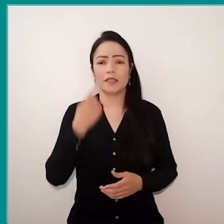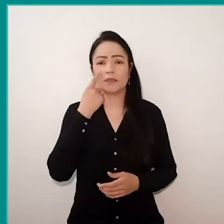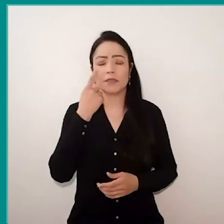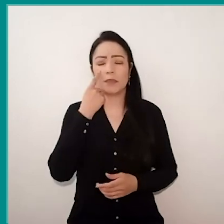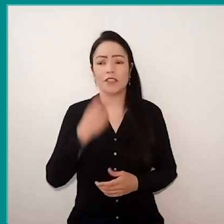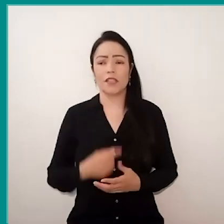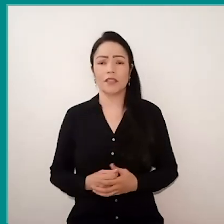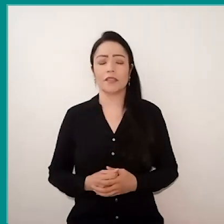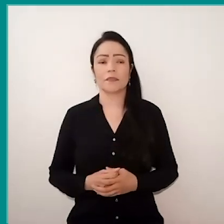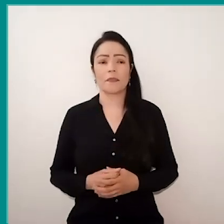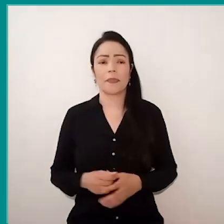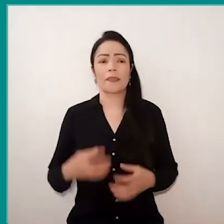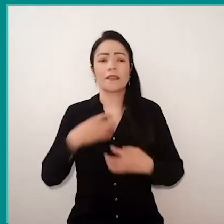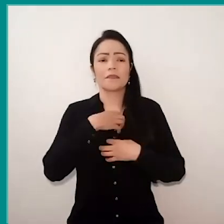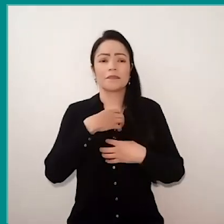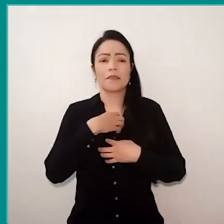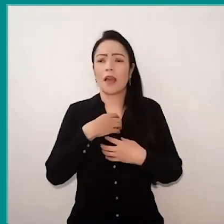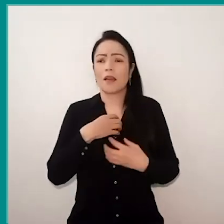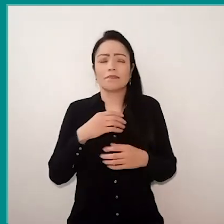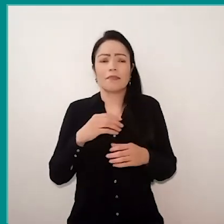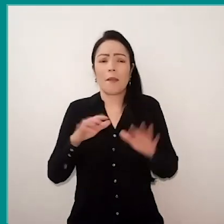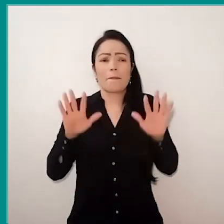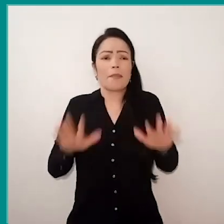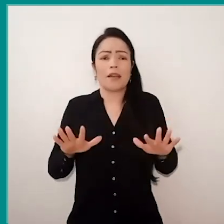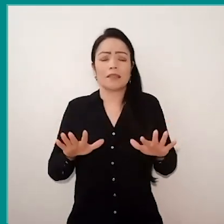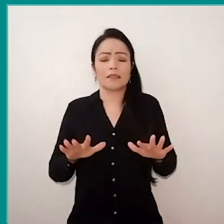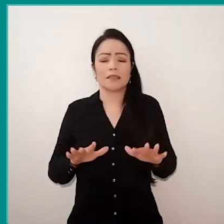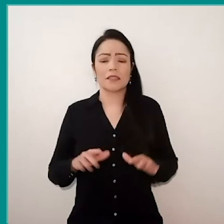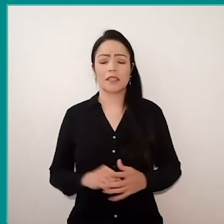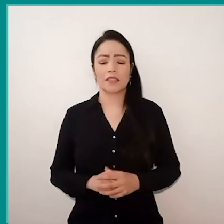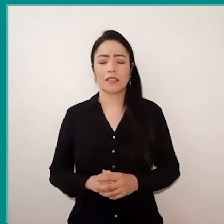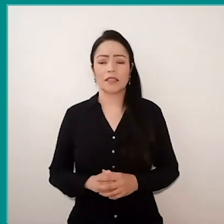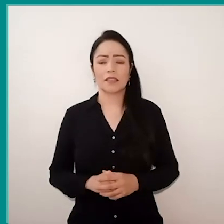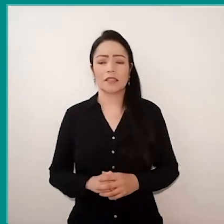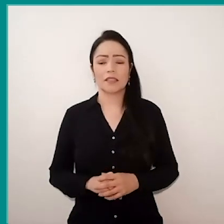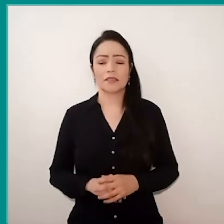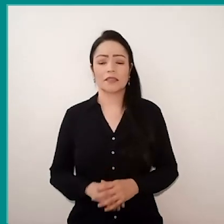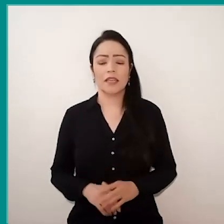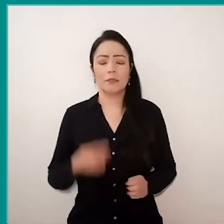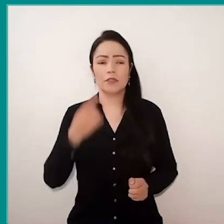we all feel paralyzed at this moment, and now what are we going to do?